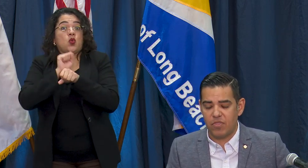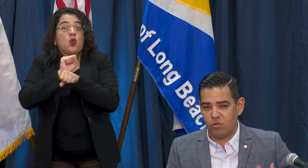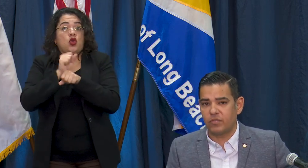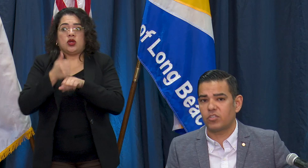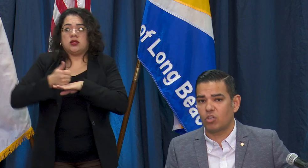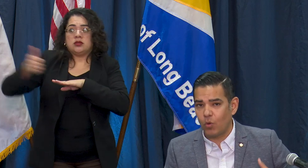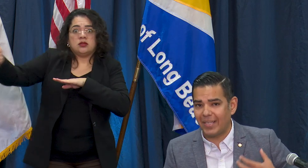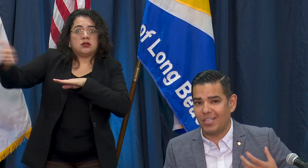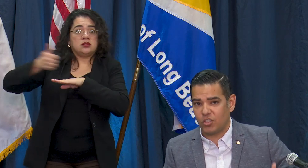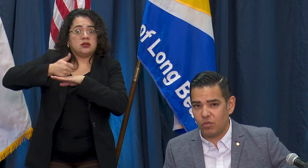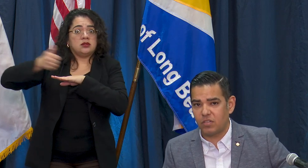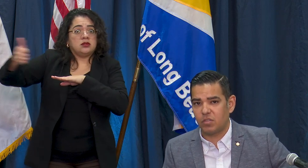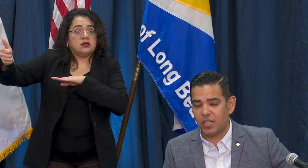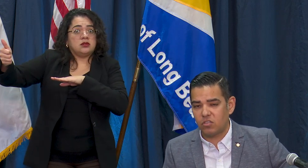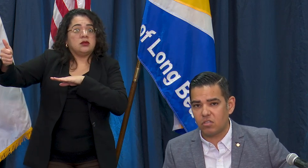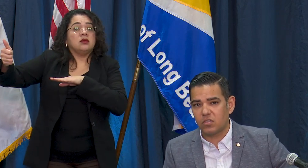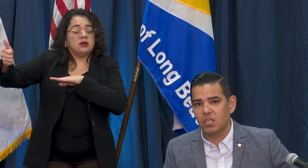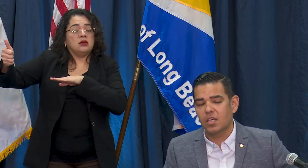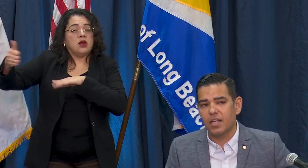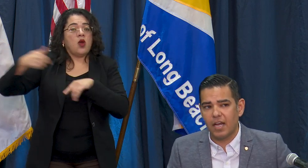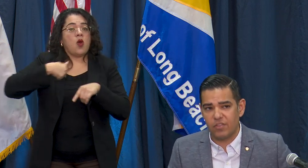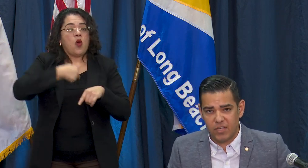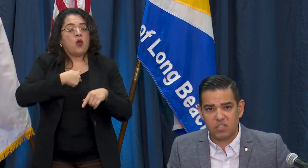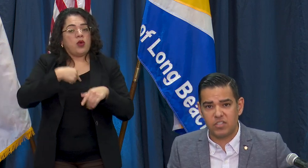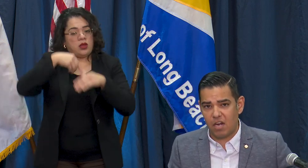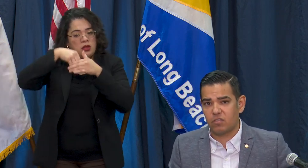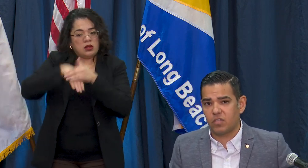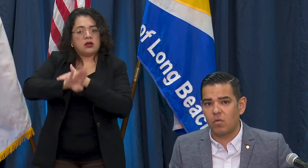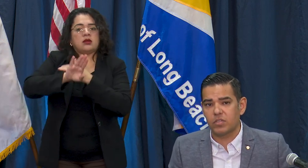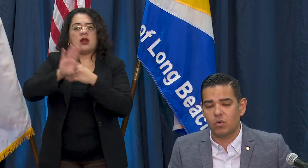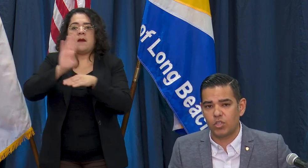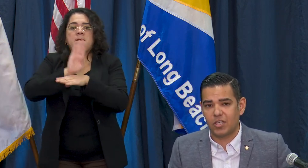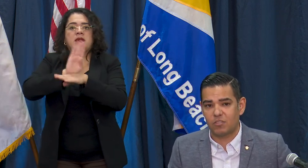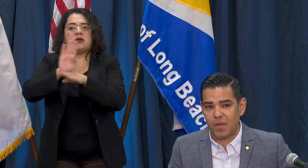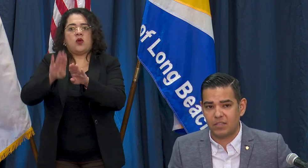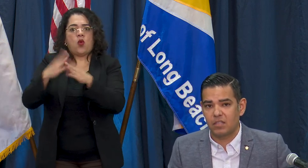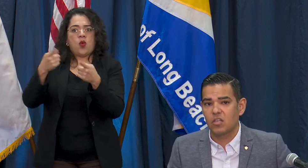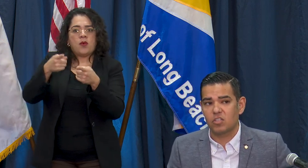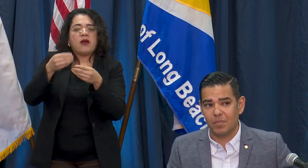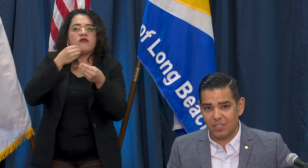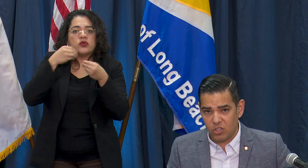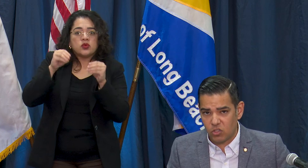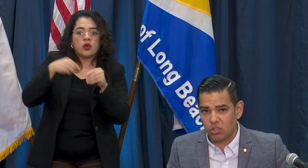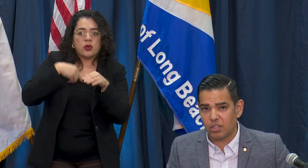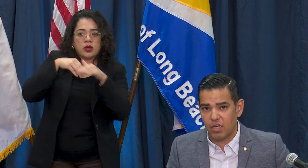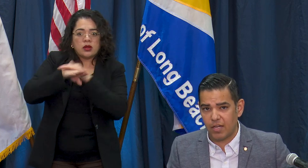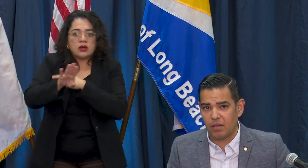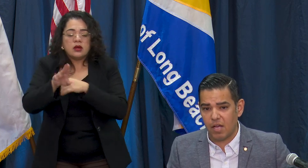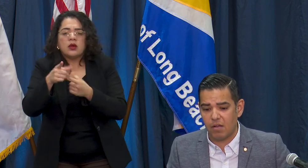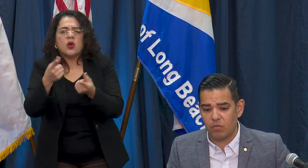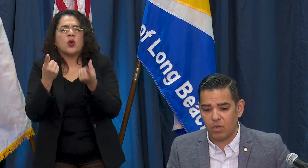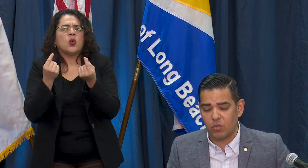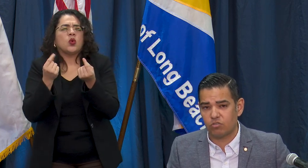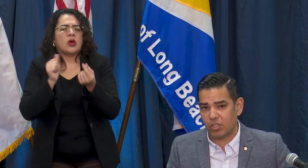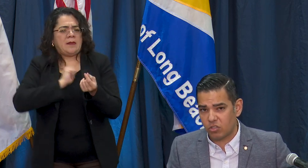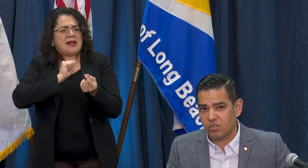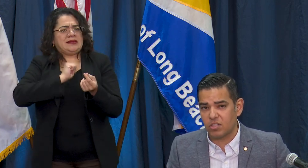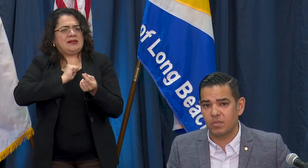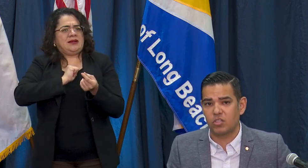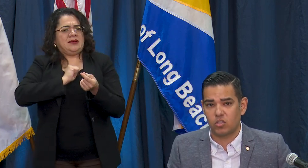those of us that are going into these locations in the next day or so. We should expect some additional restrictions and some additional